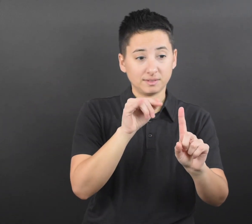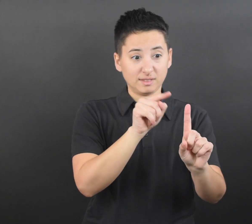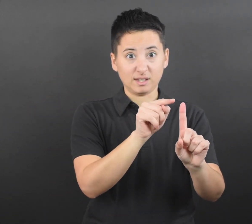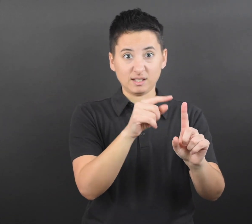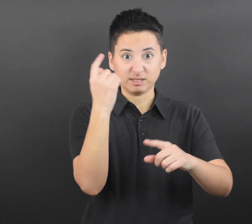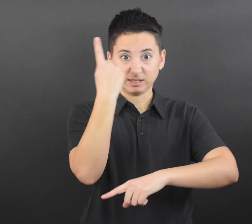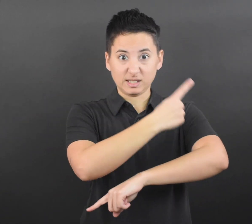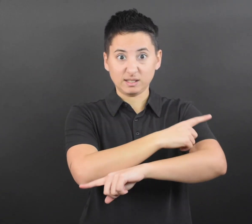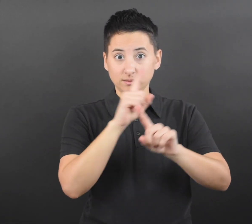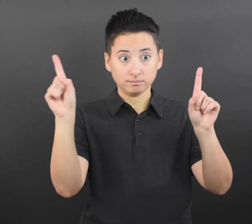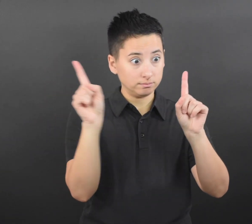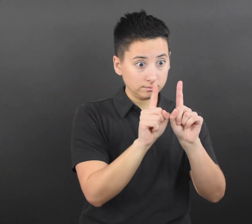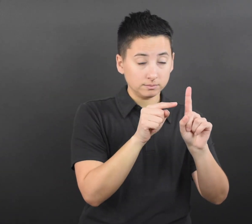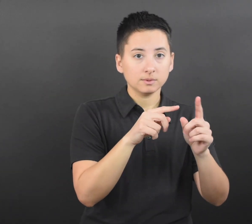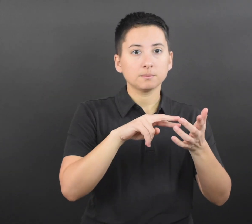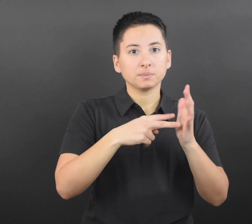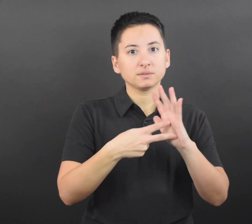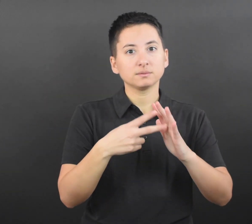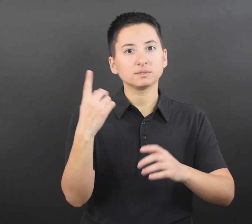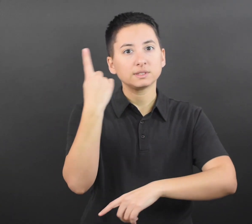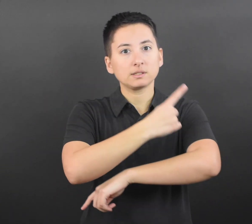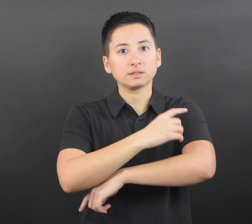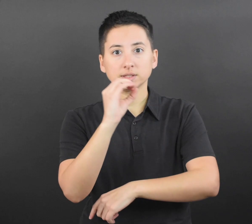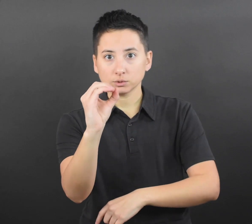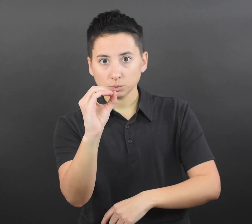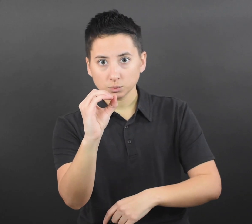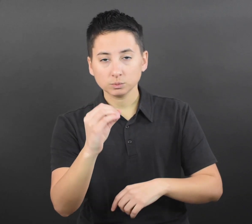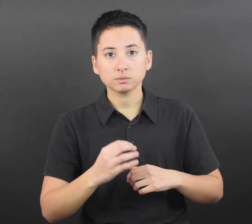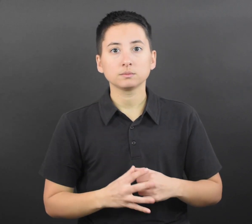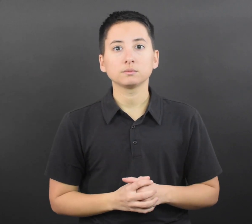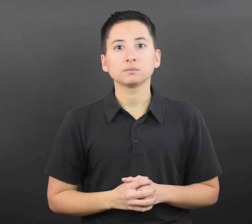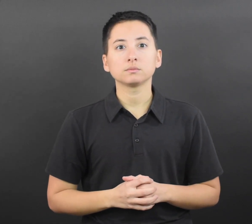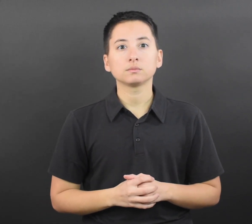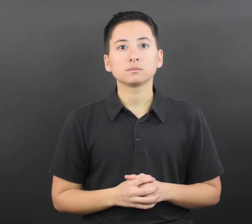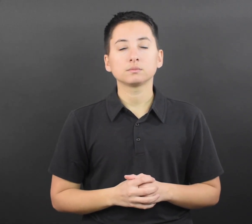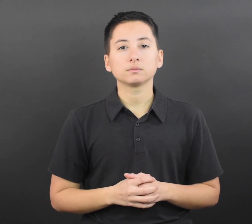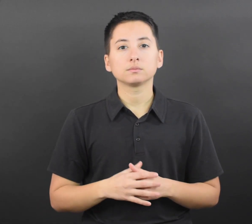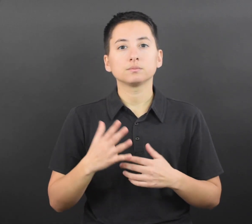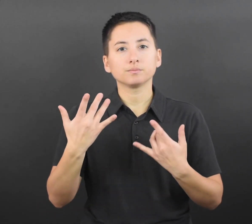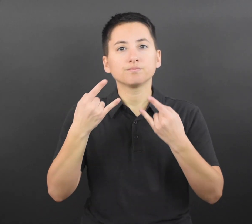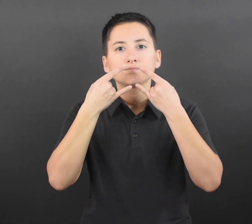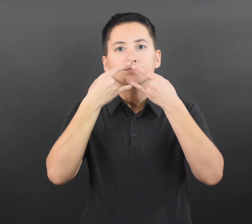least 5 days (day 0 through day 5) after their last close contact with a person